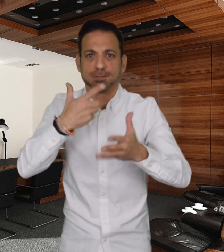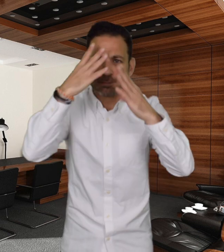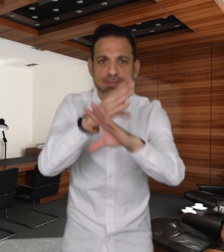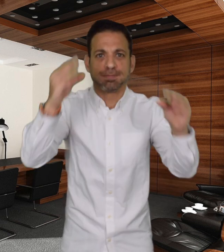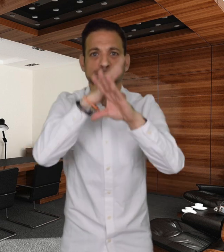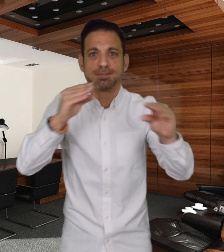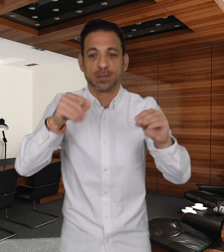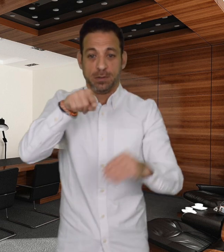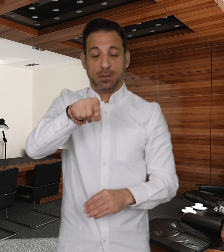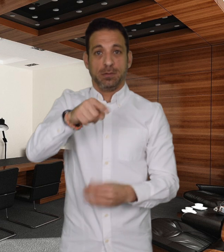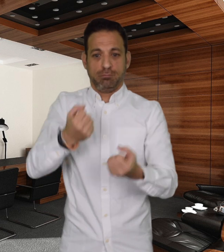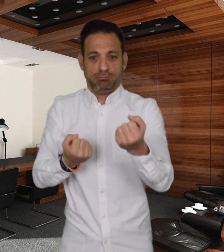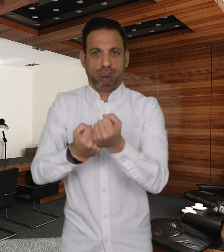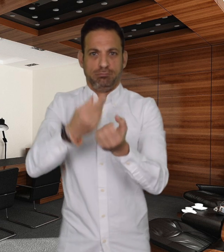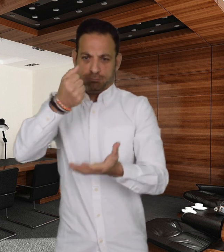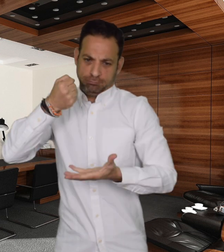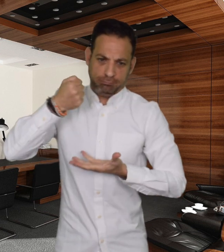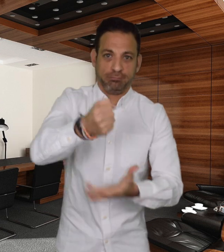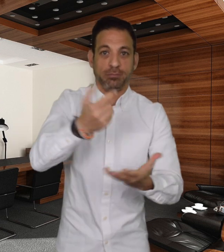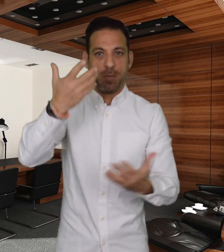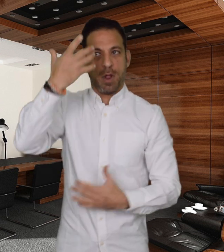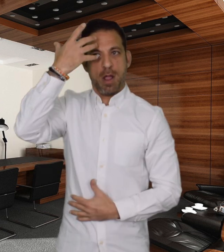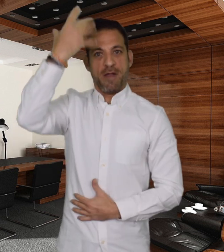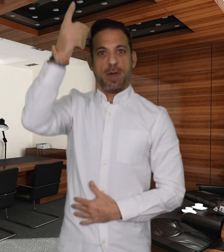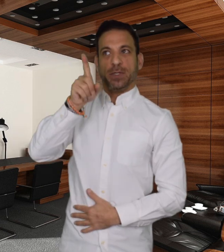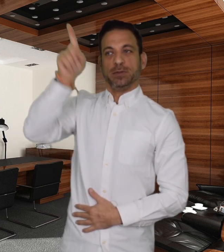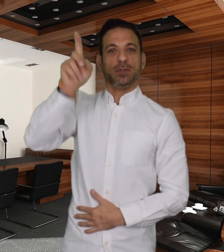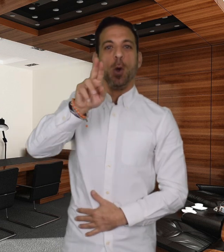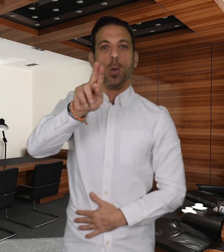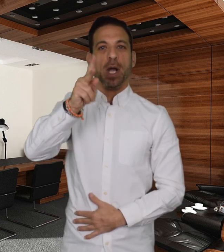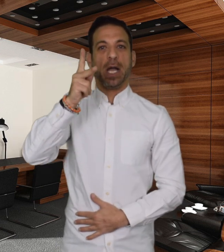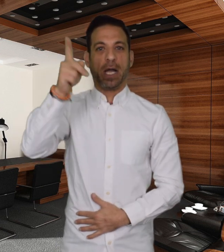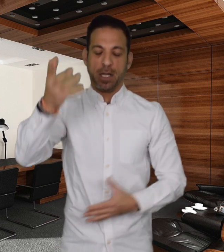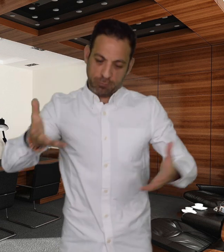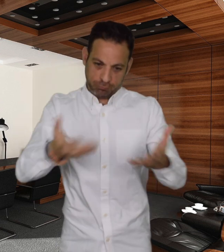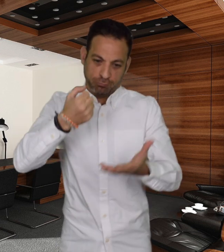for this from the Government of the United Kingdom (UK).